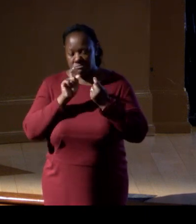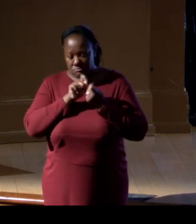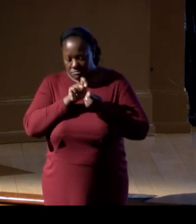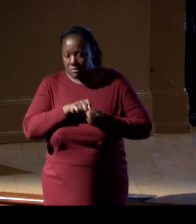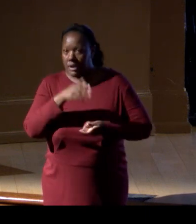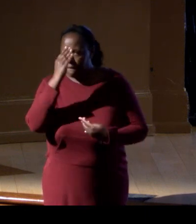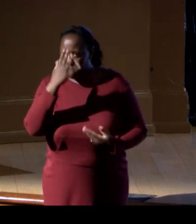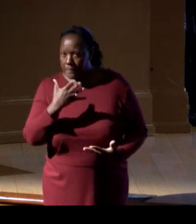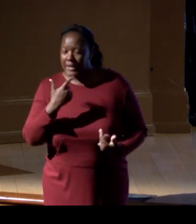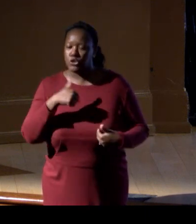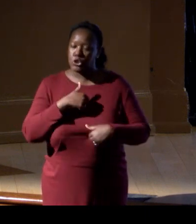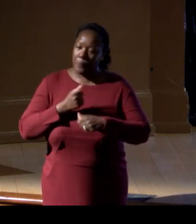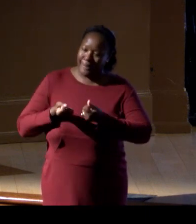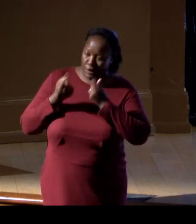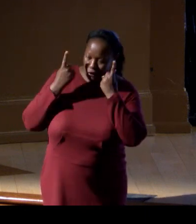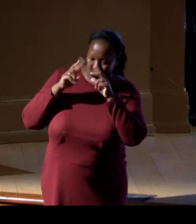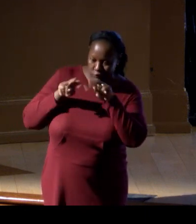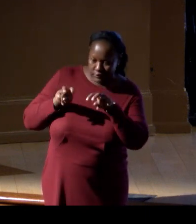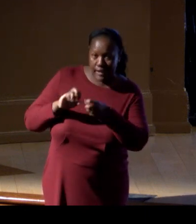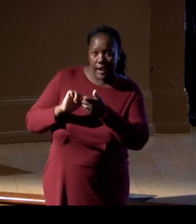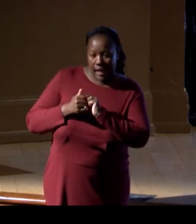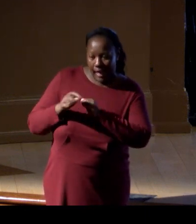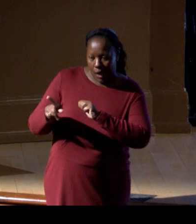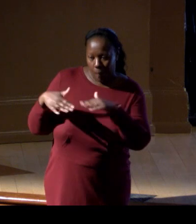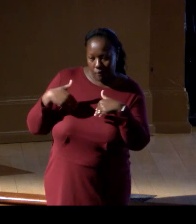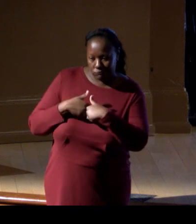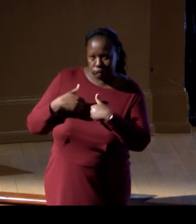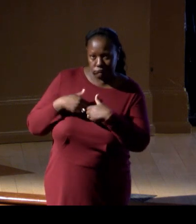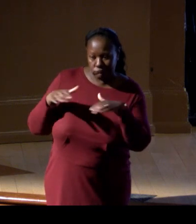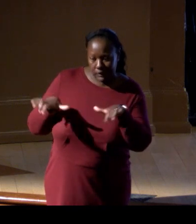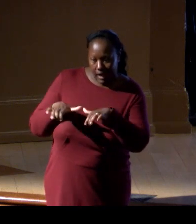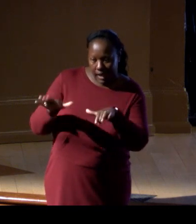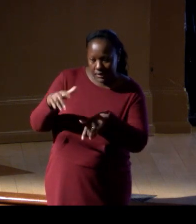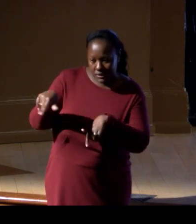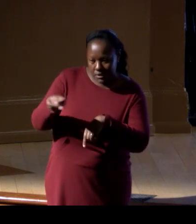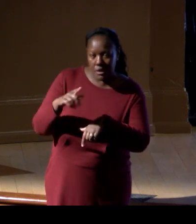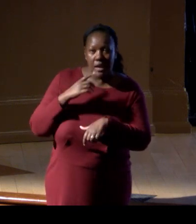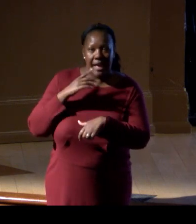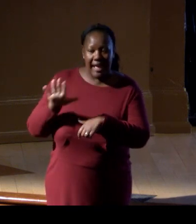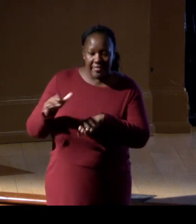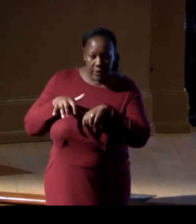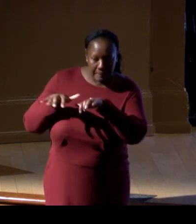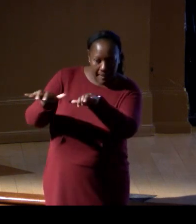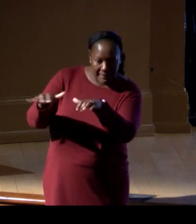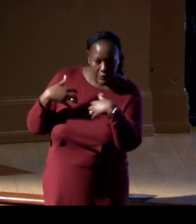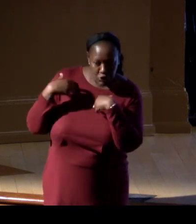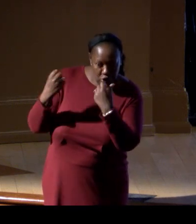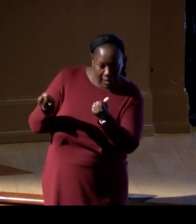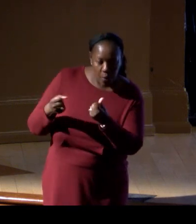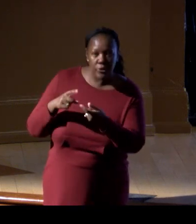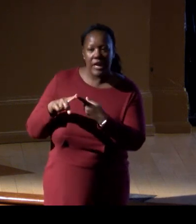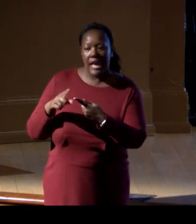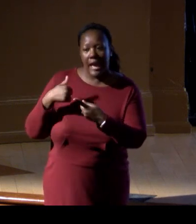how species are acting in those environments and what their population health is and when we can expect them,